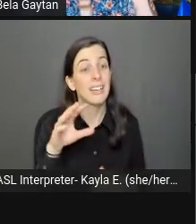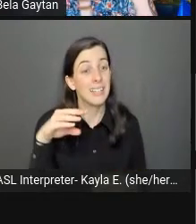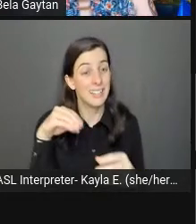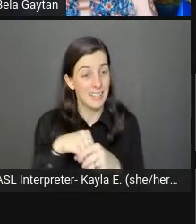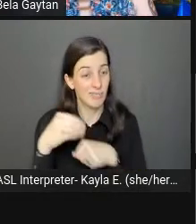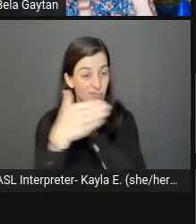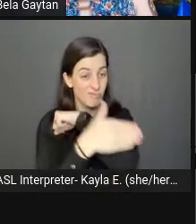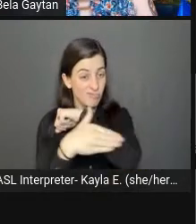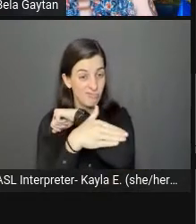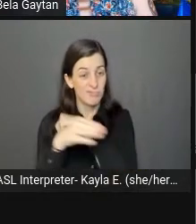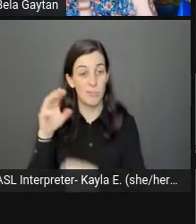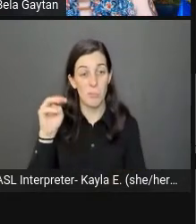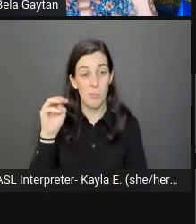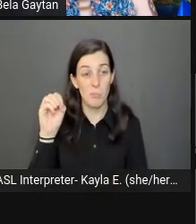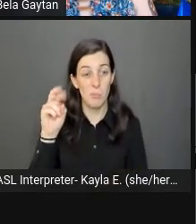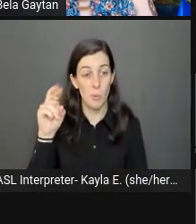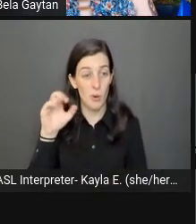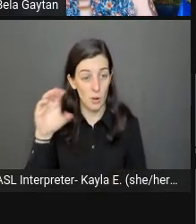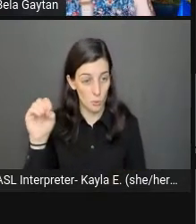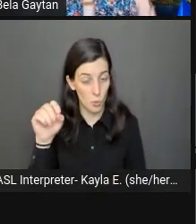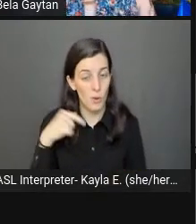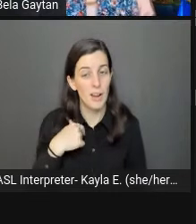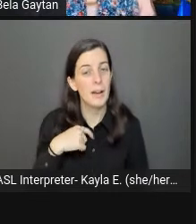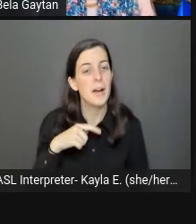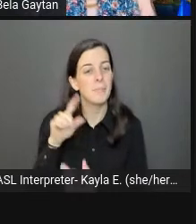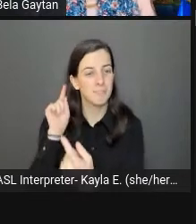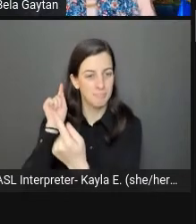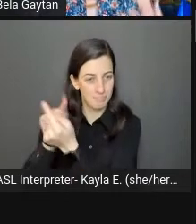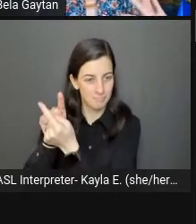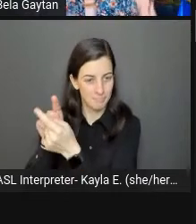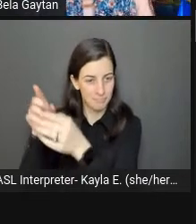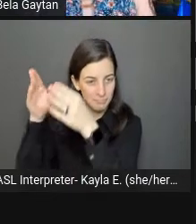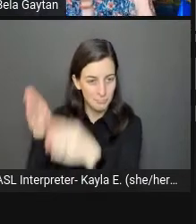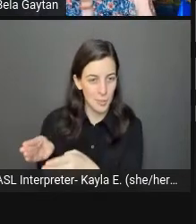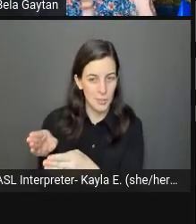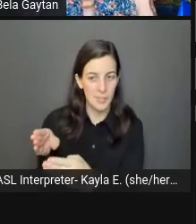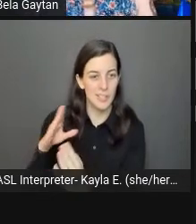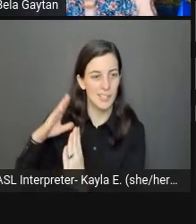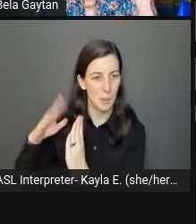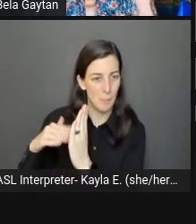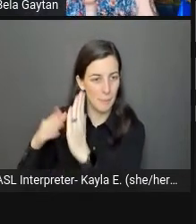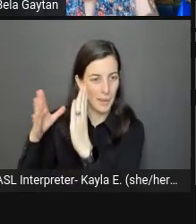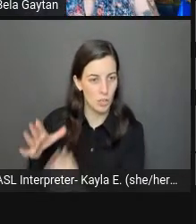who did not have the use of his arms or his hands,